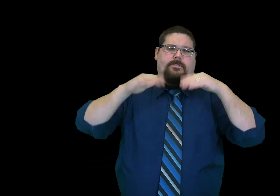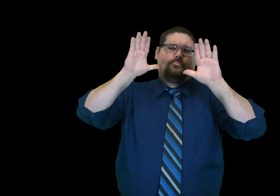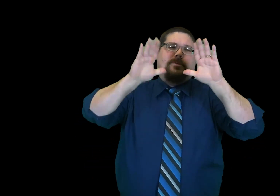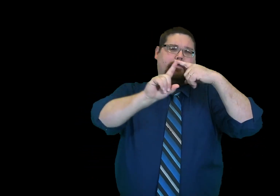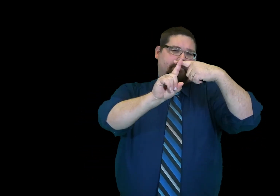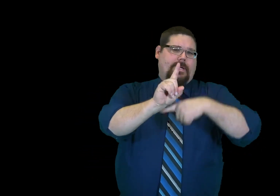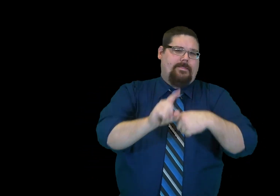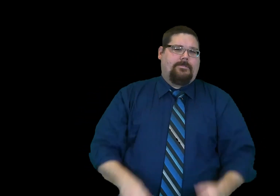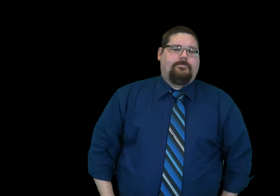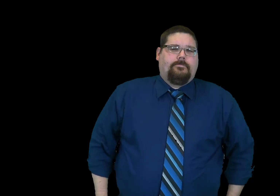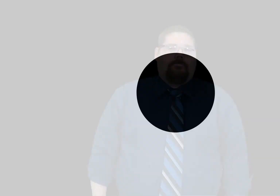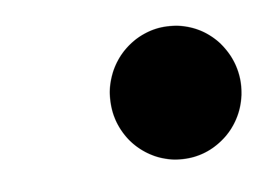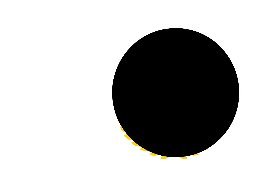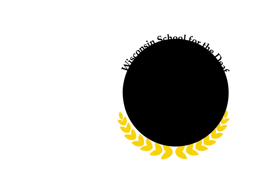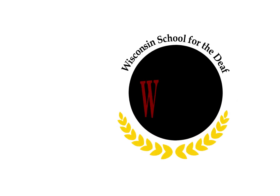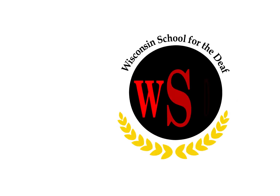Thank you, have a great month!